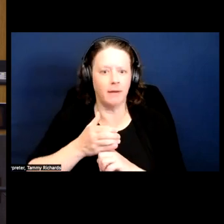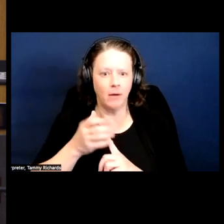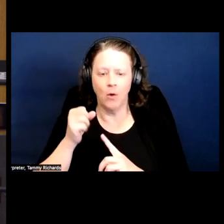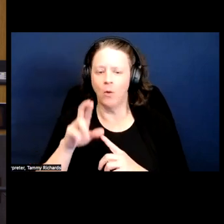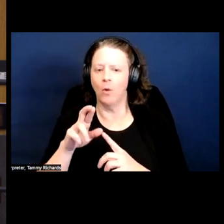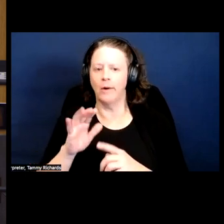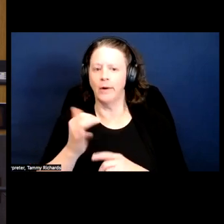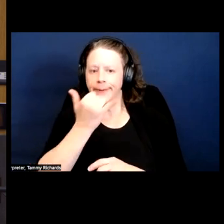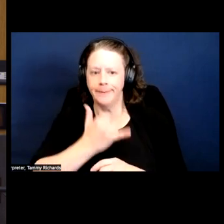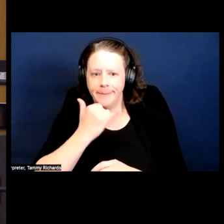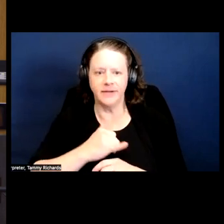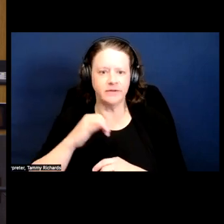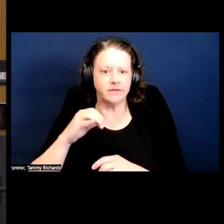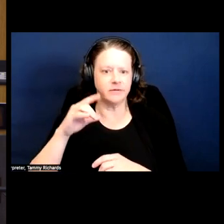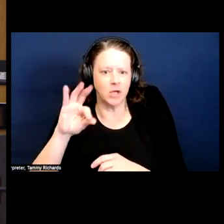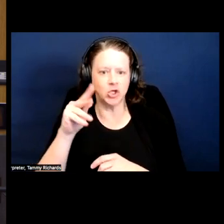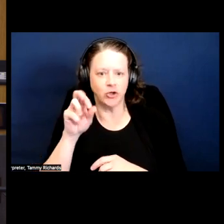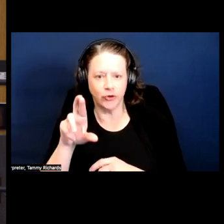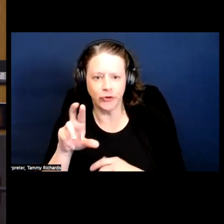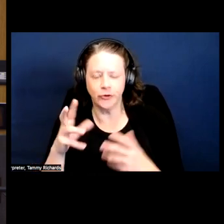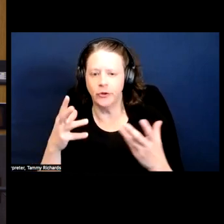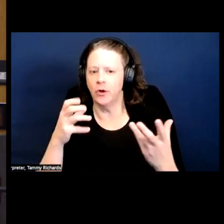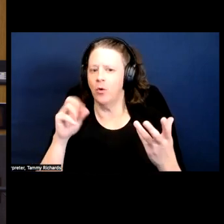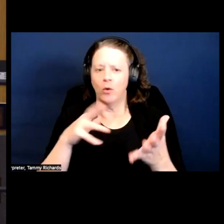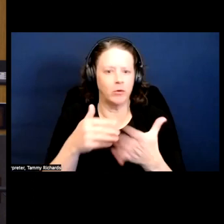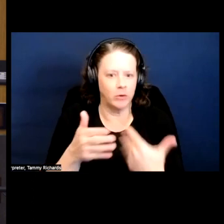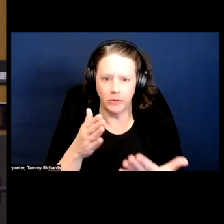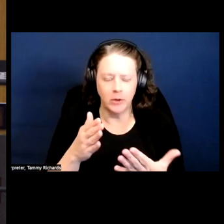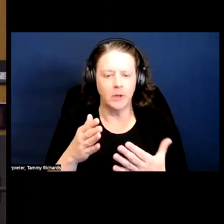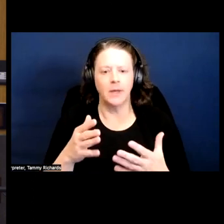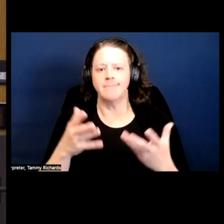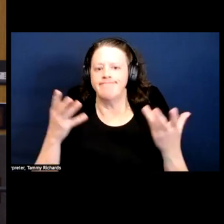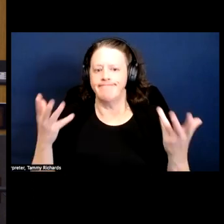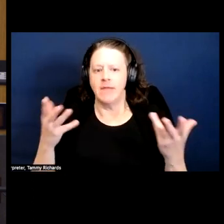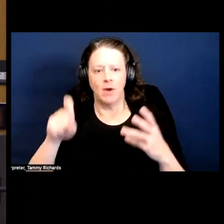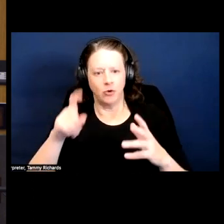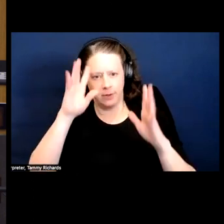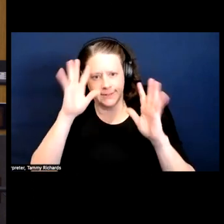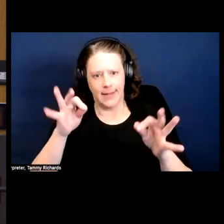And only you can decide where that is for you, right, like what level is okay.